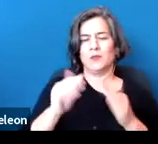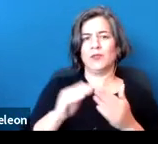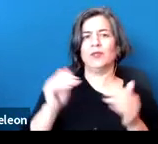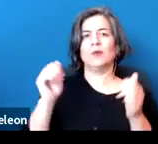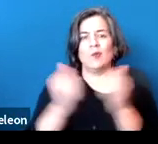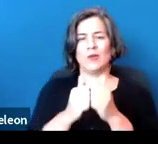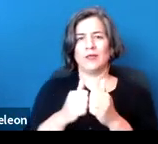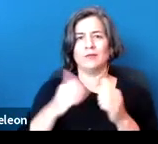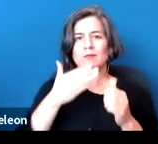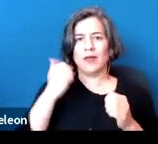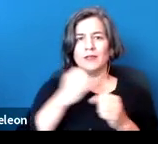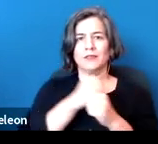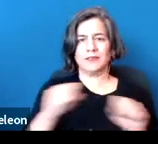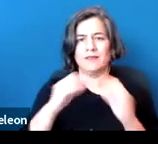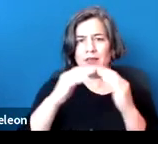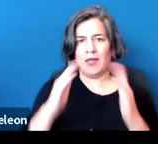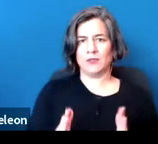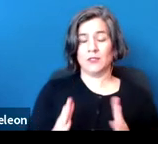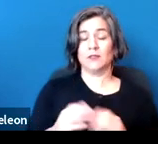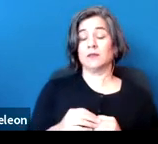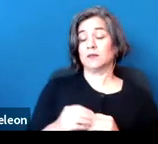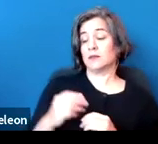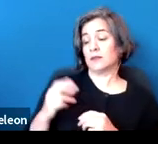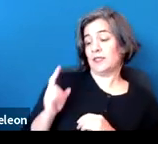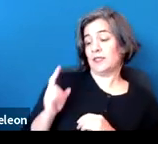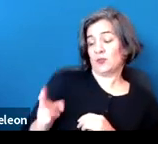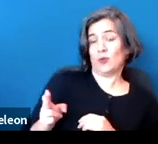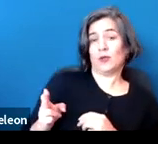of both historical disability and racial segregation.